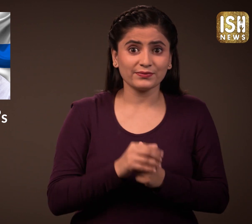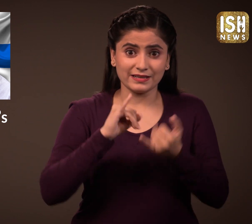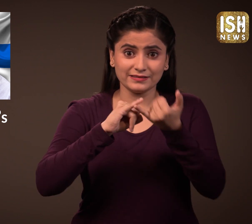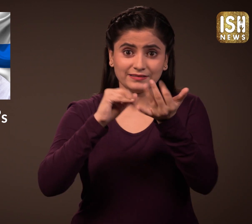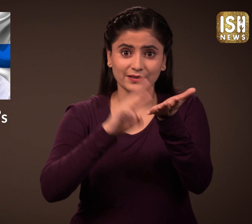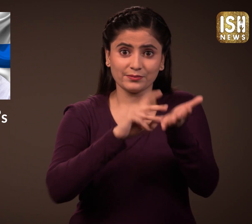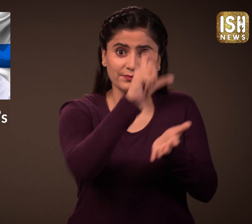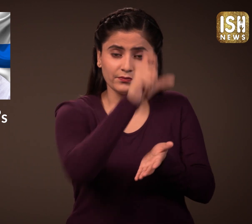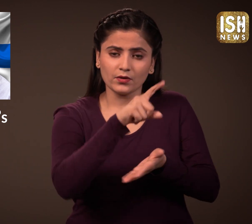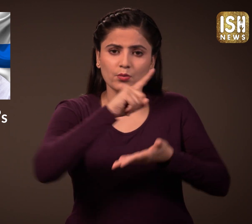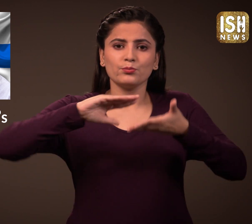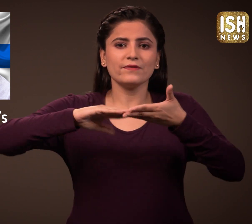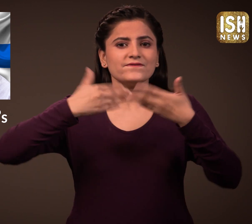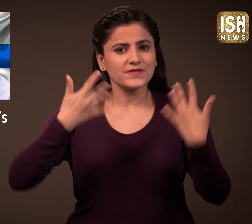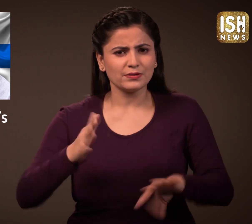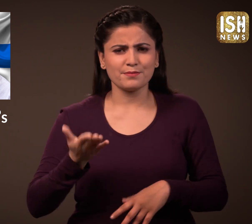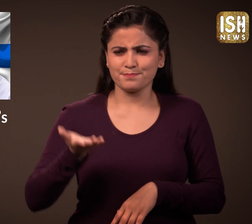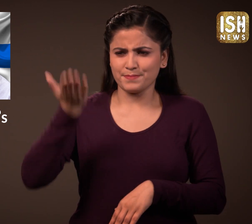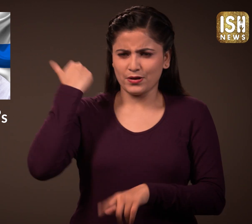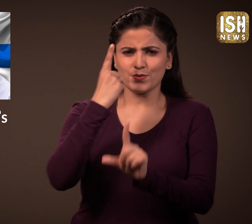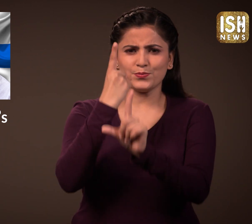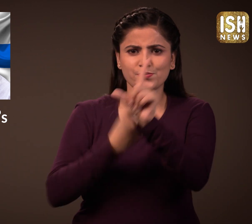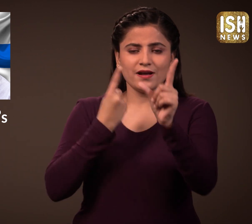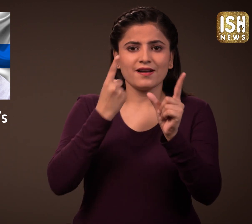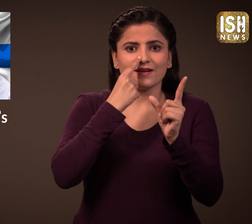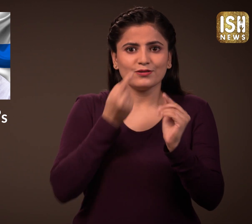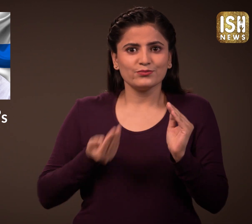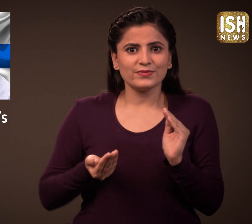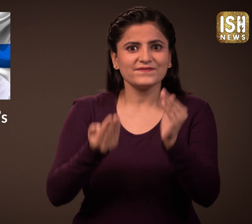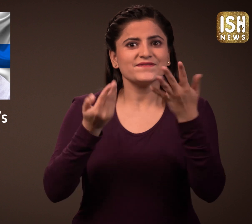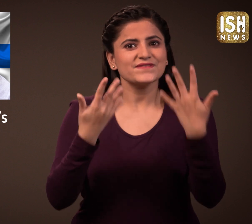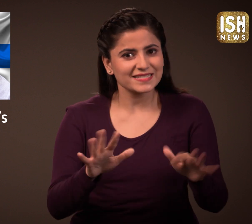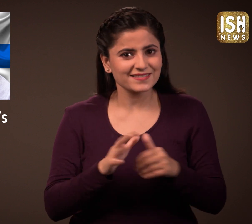Marin is married and gave birth to her daughter last year.